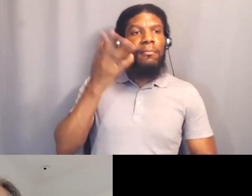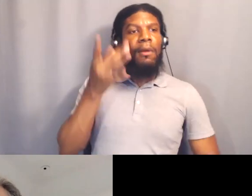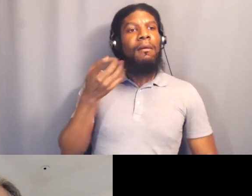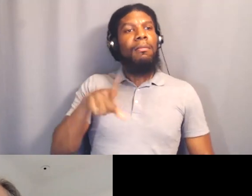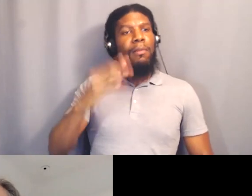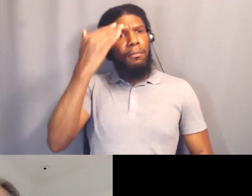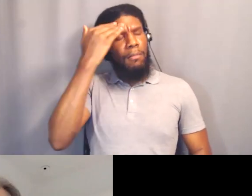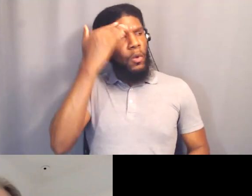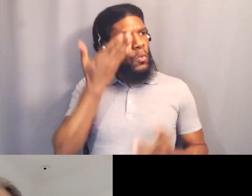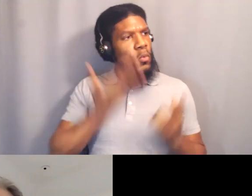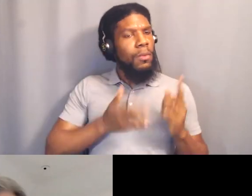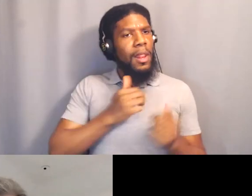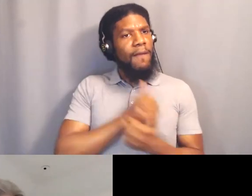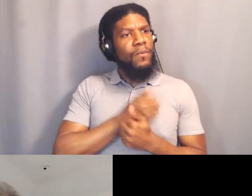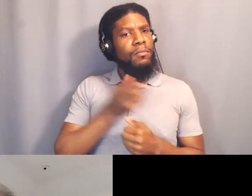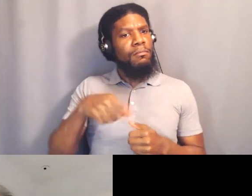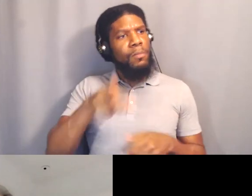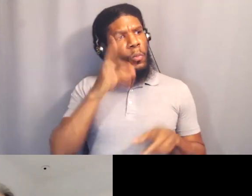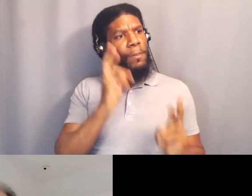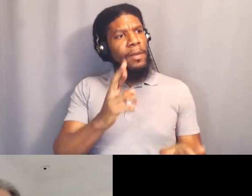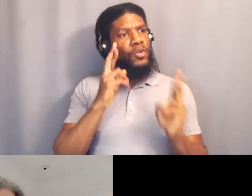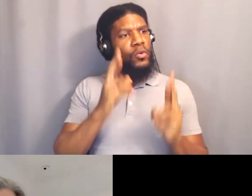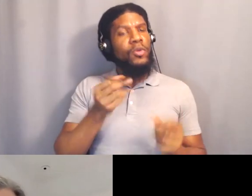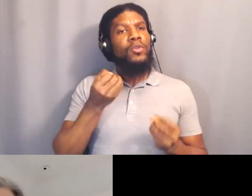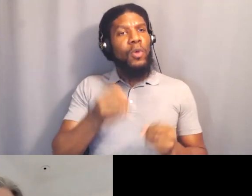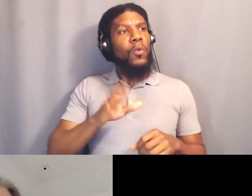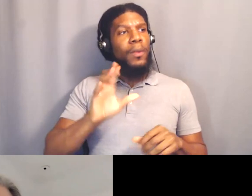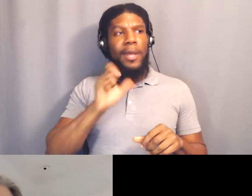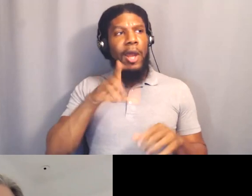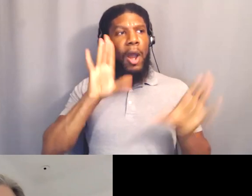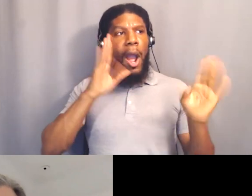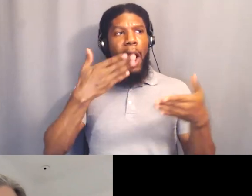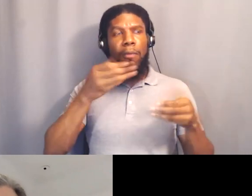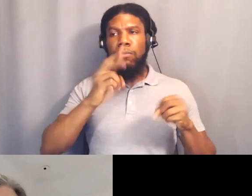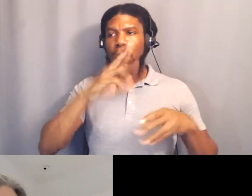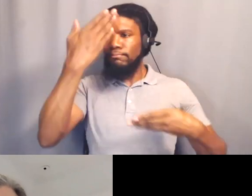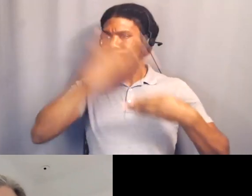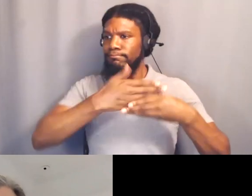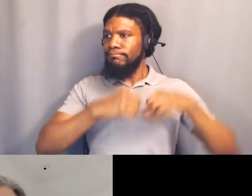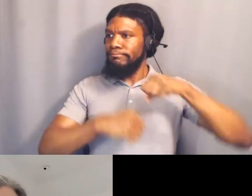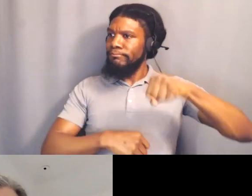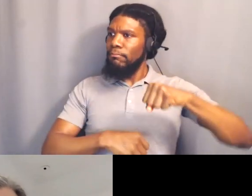And so sometimes they hear you differently. I don't wanna say too much because we're.. I wanna get..